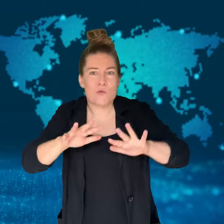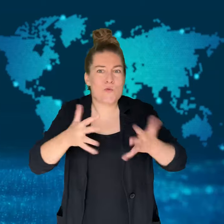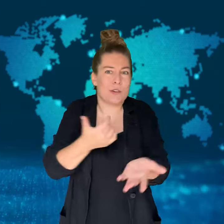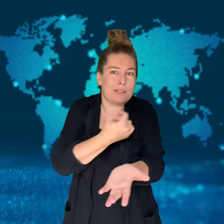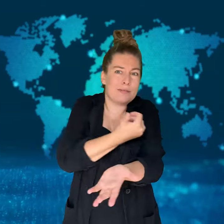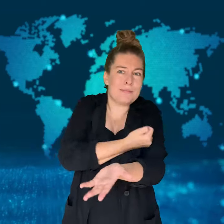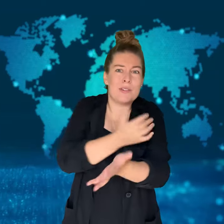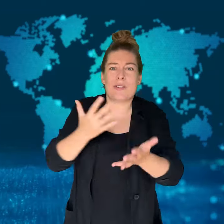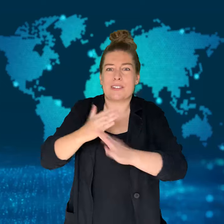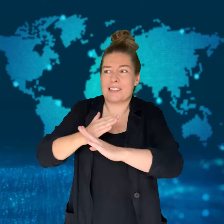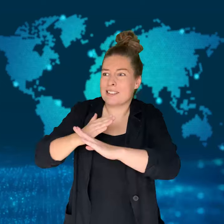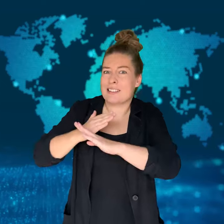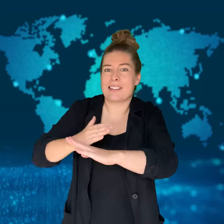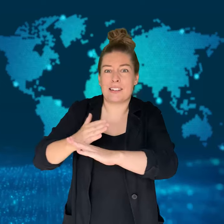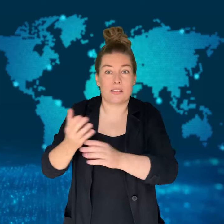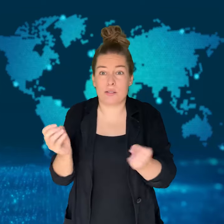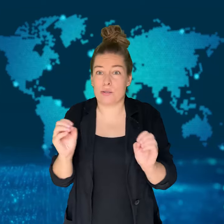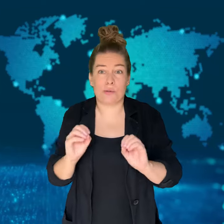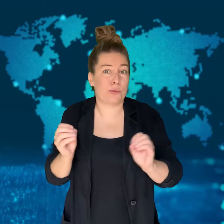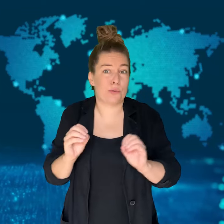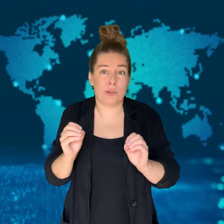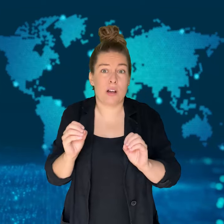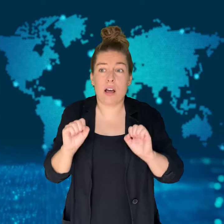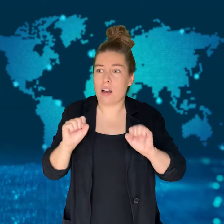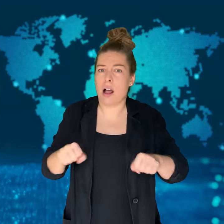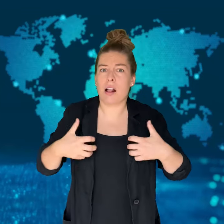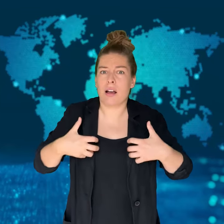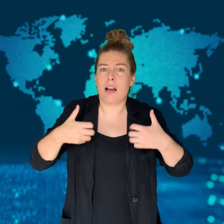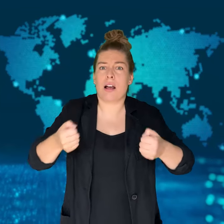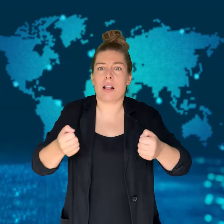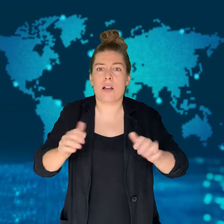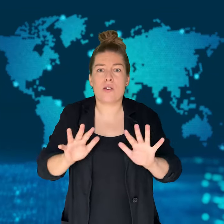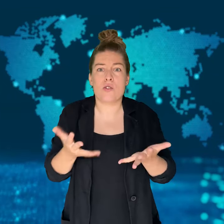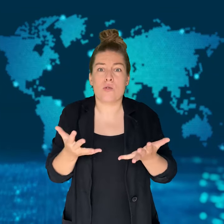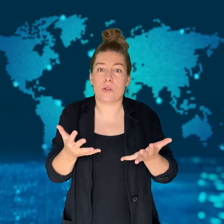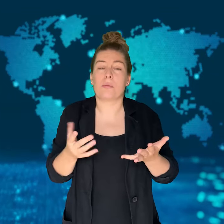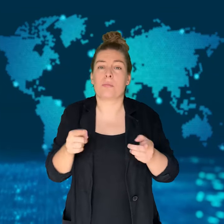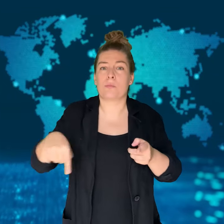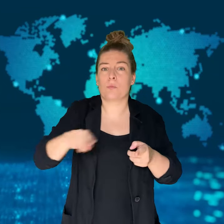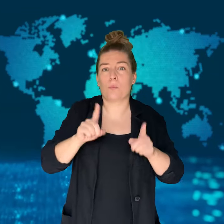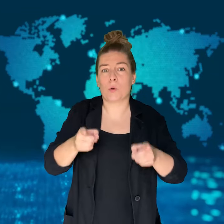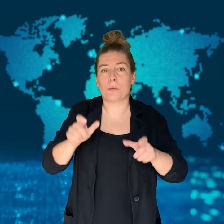There is no effective treatment but people do recover with rest.